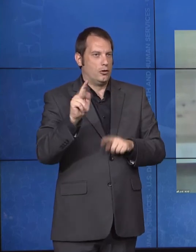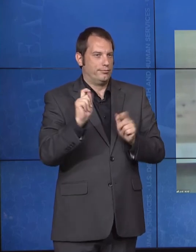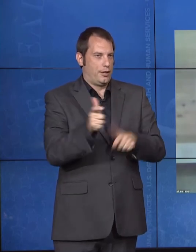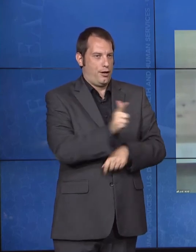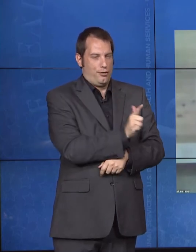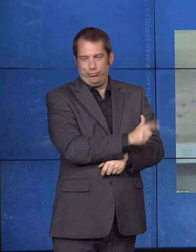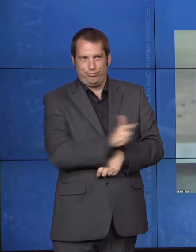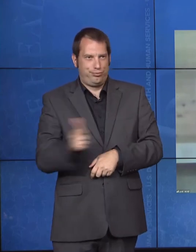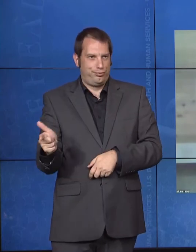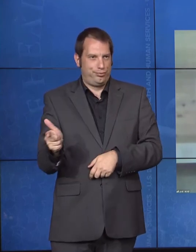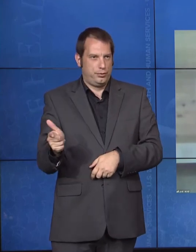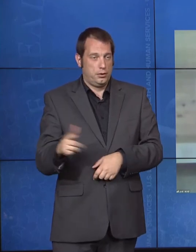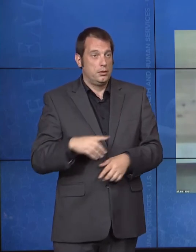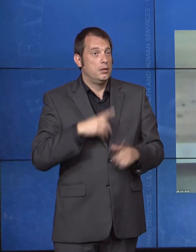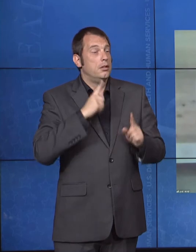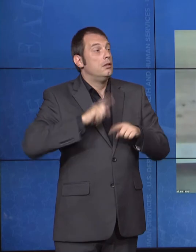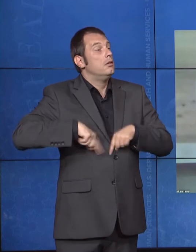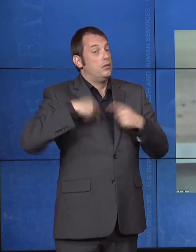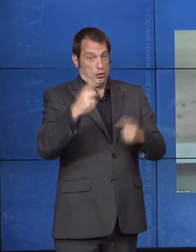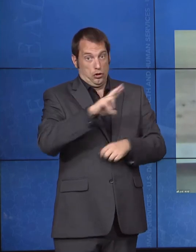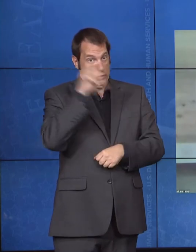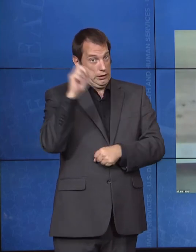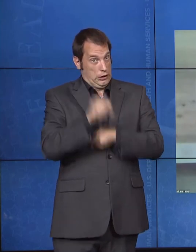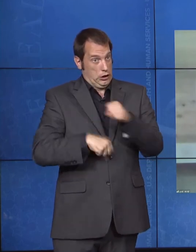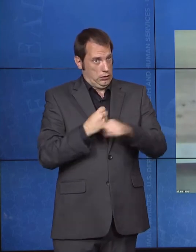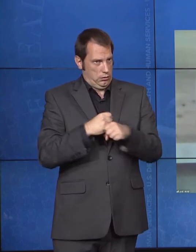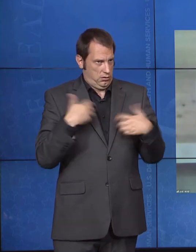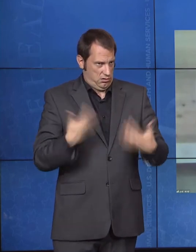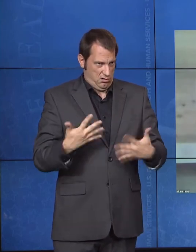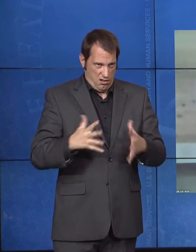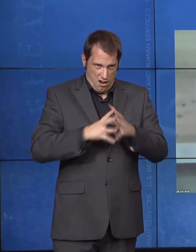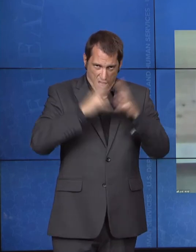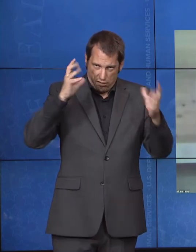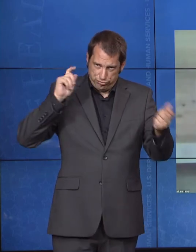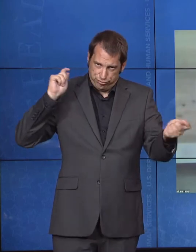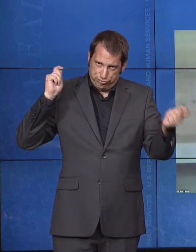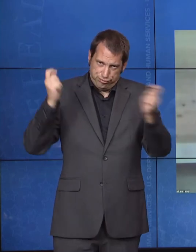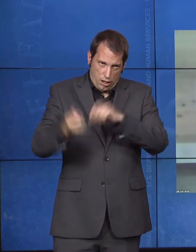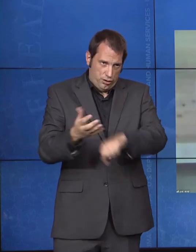progress. And we have leaders all across the department continuing to push the envelope